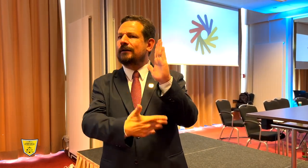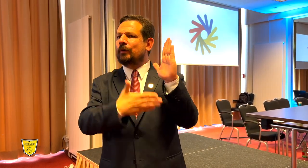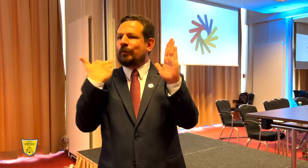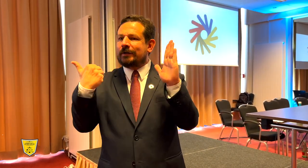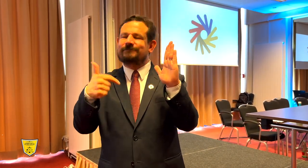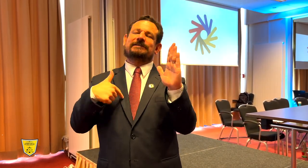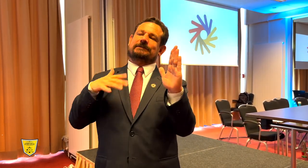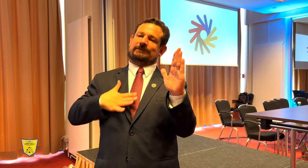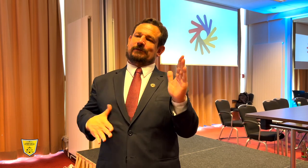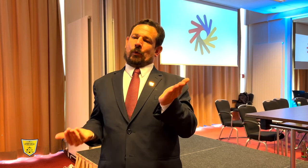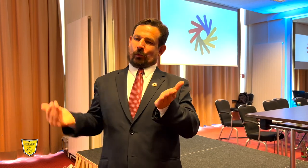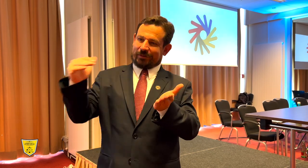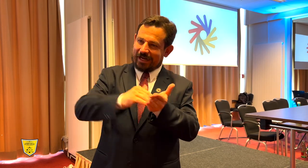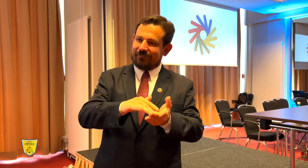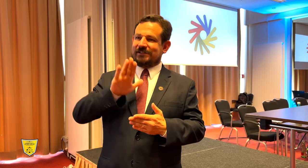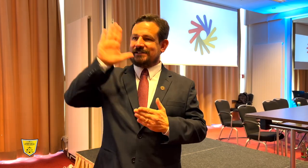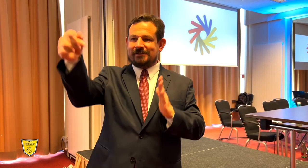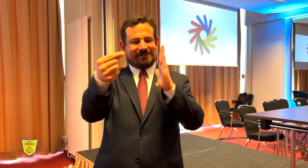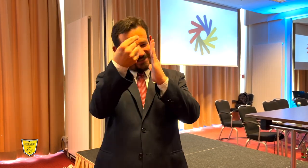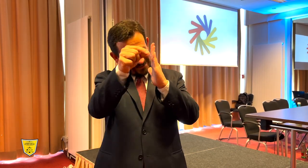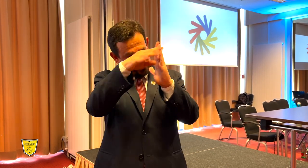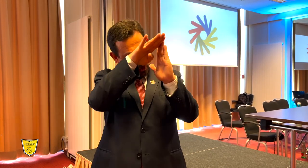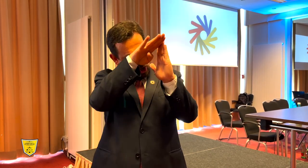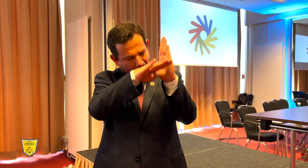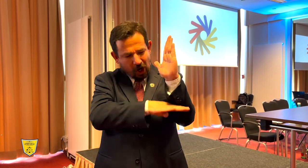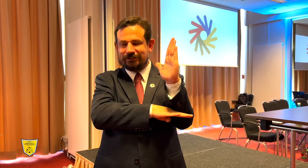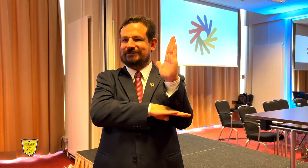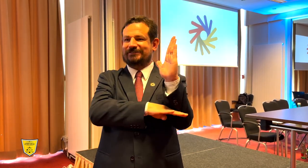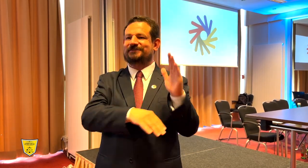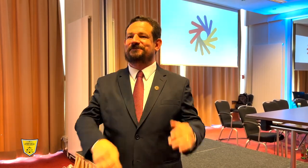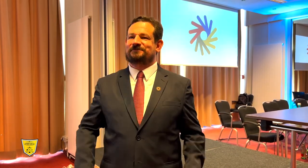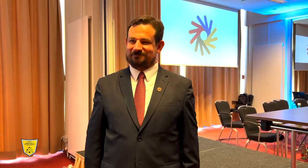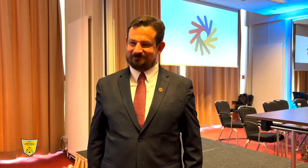to vote again. I want to finish what I have on my list.